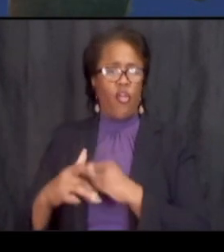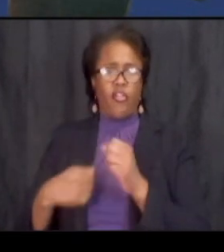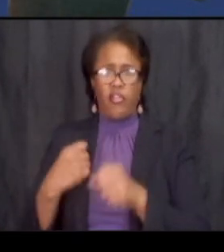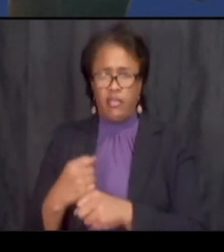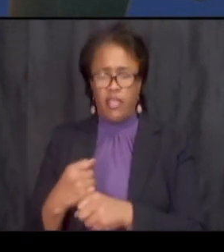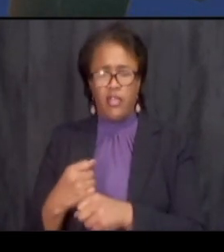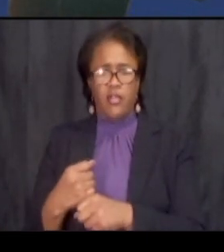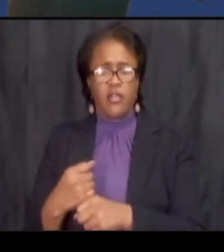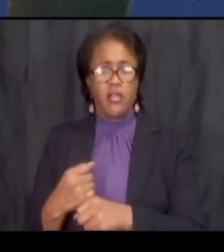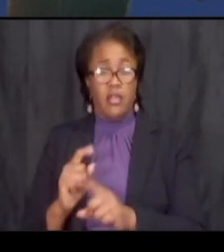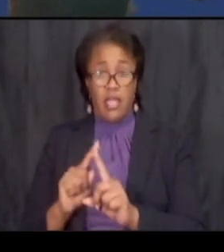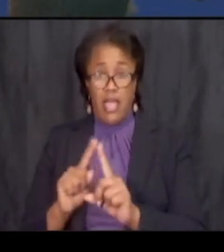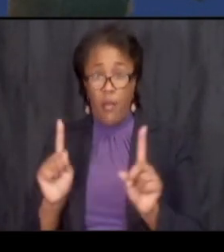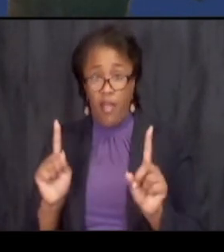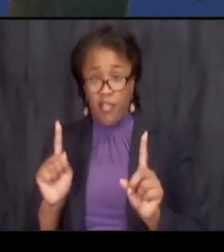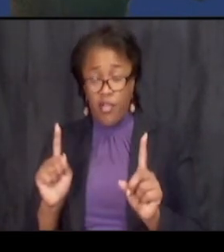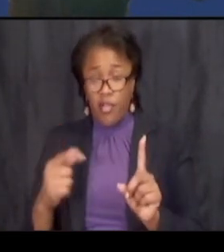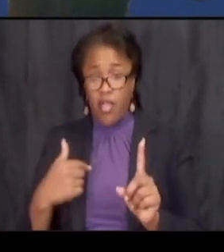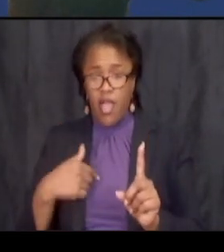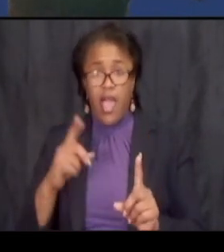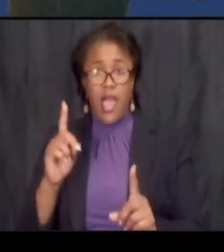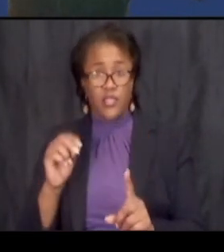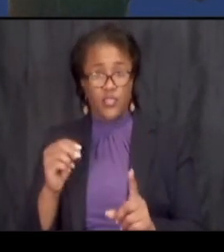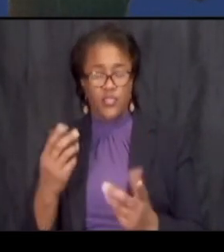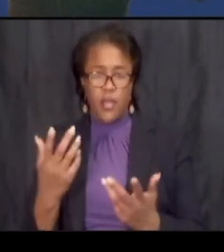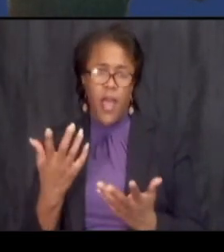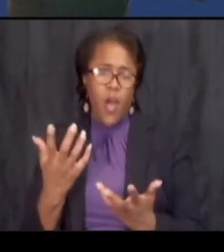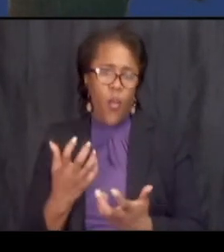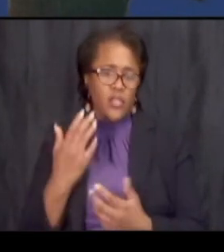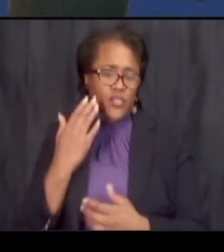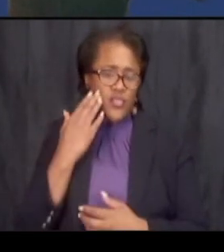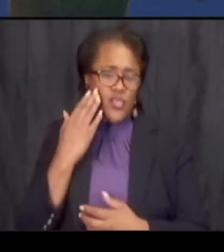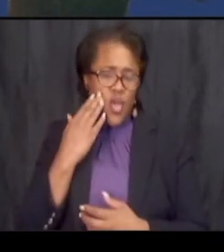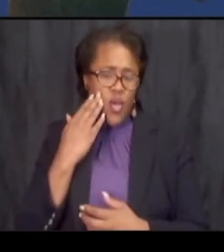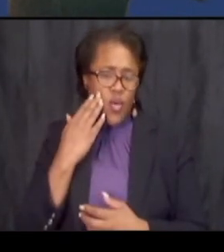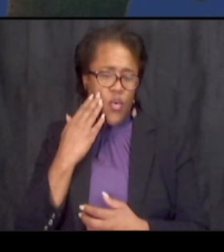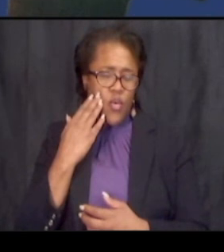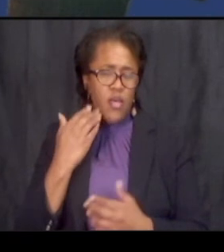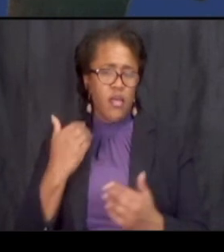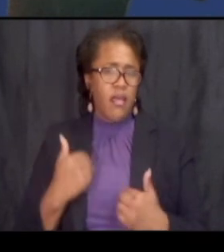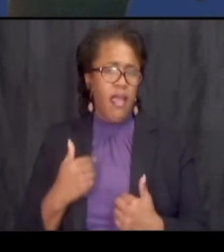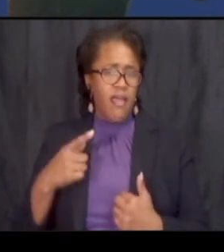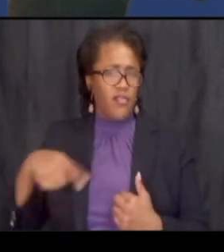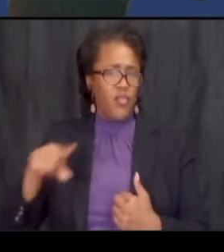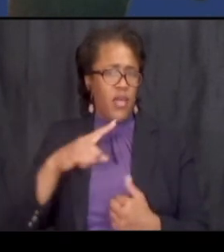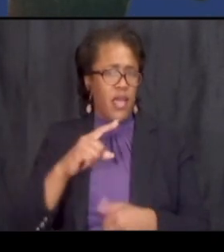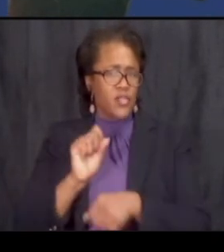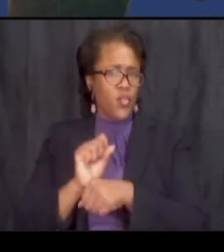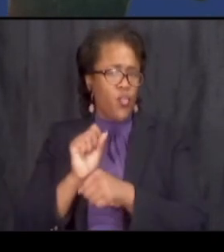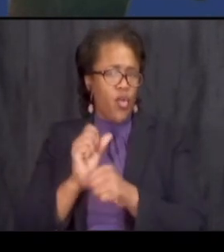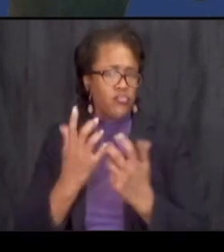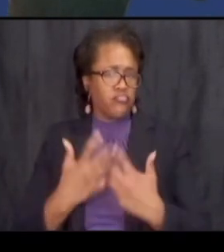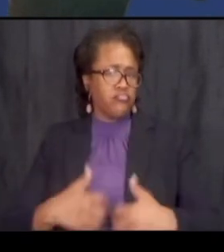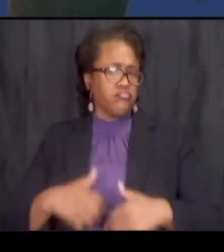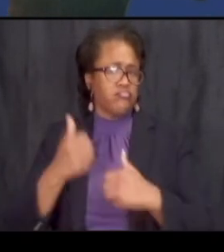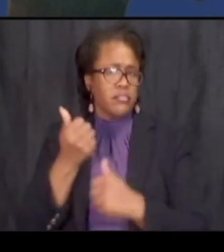however um i do would like to i would like to know have you all worked out any like a financial